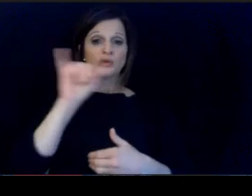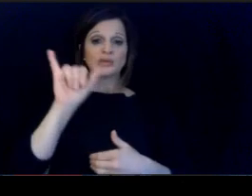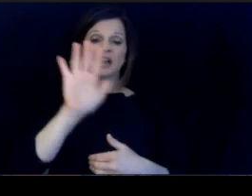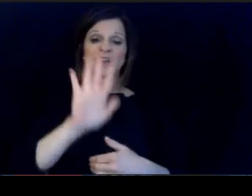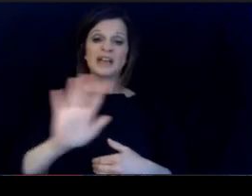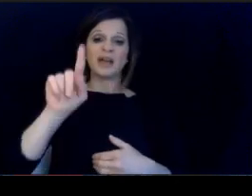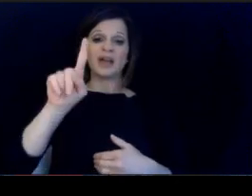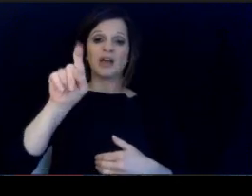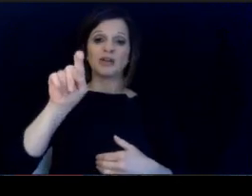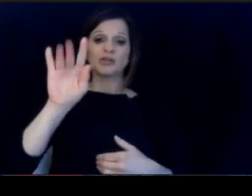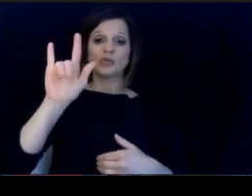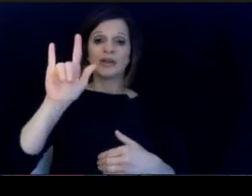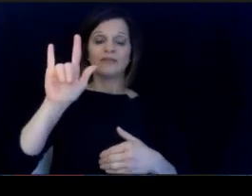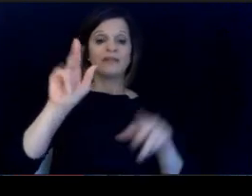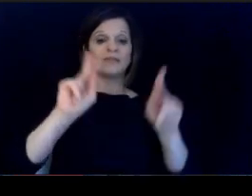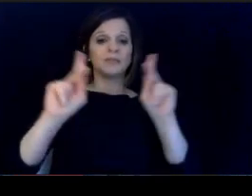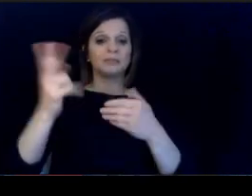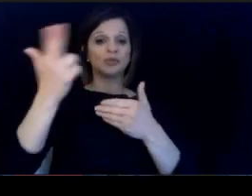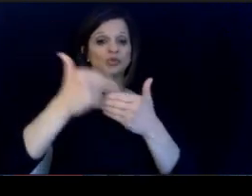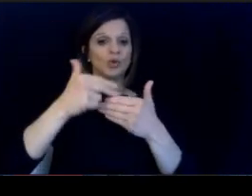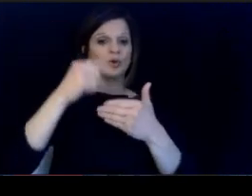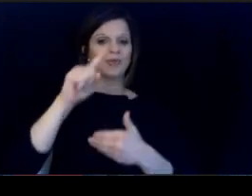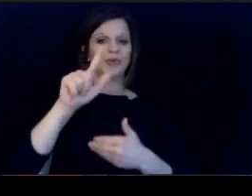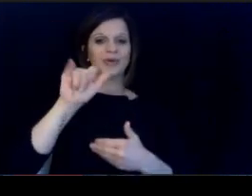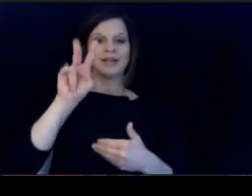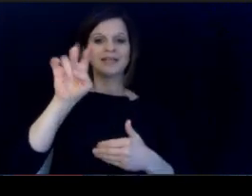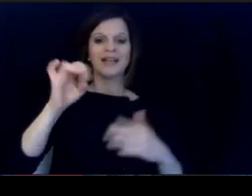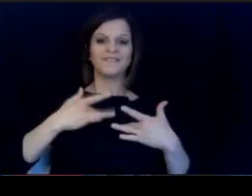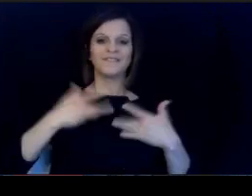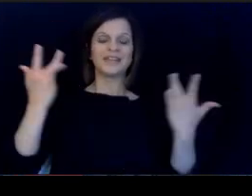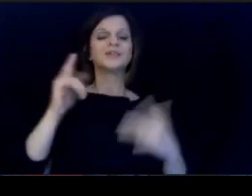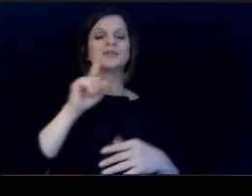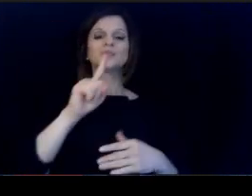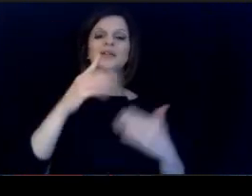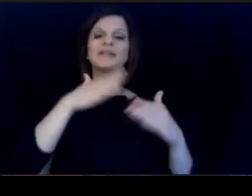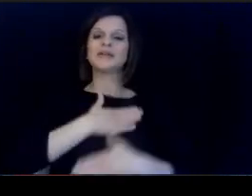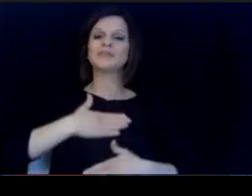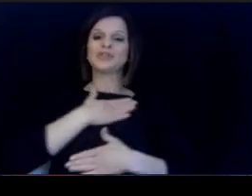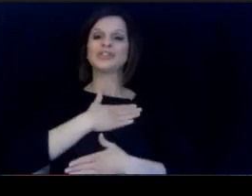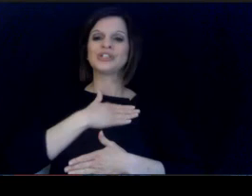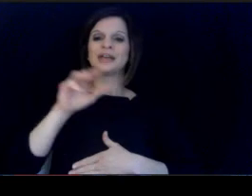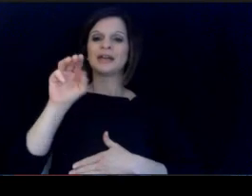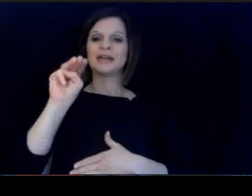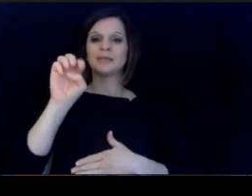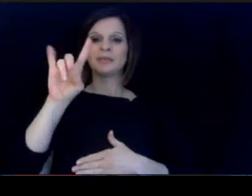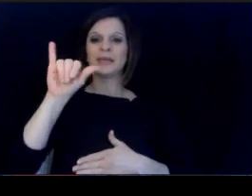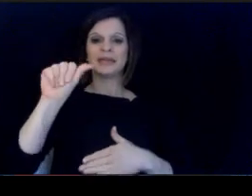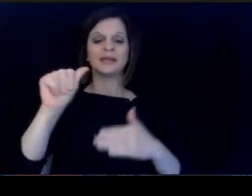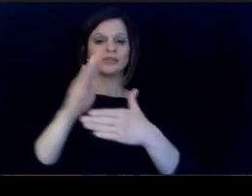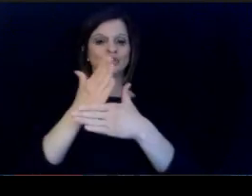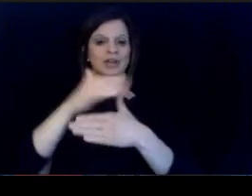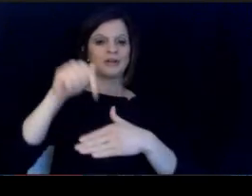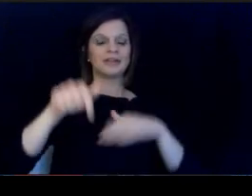125. Join us for the live event so we appreciate. our media partners for sharing this great news about.